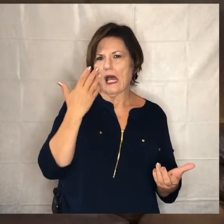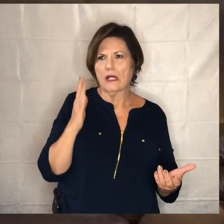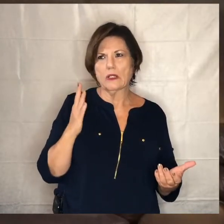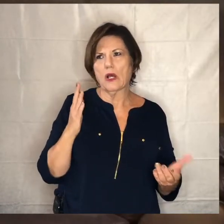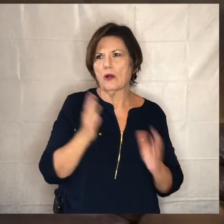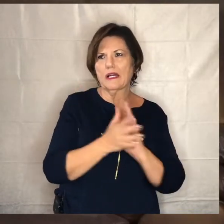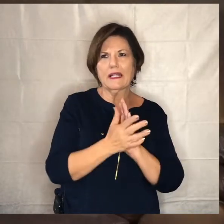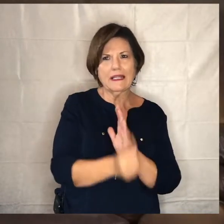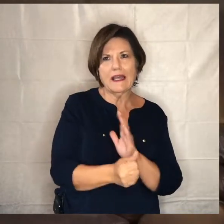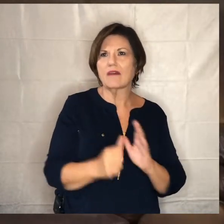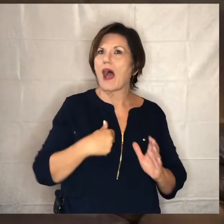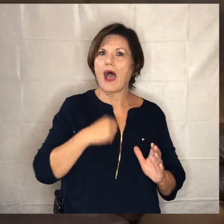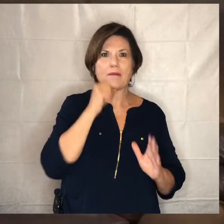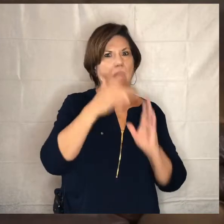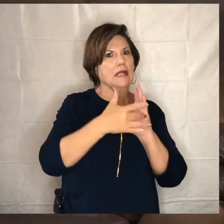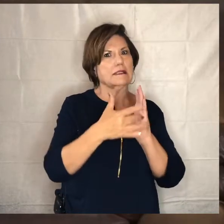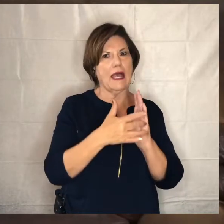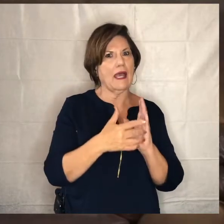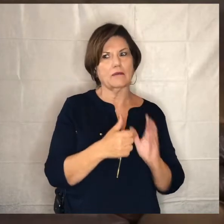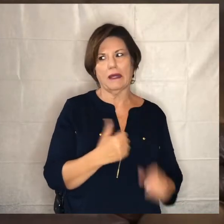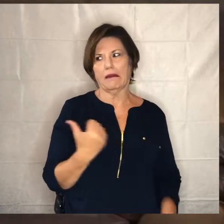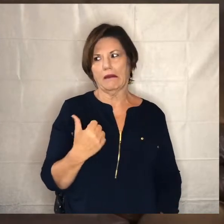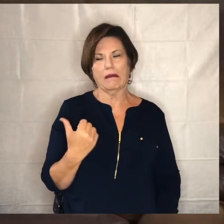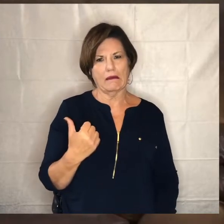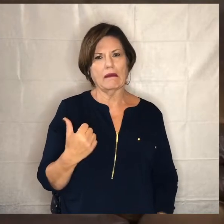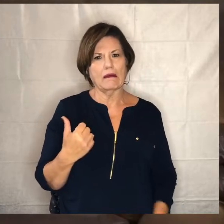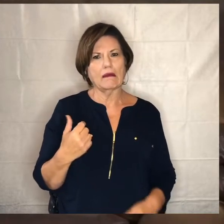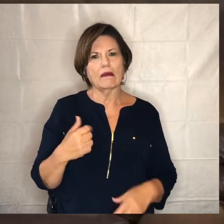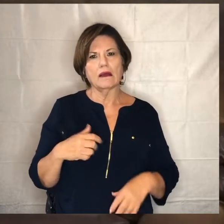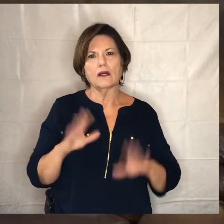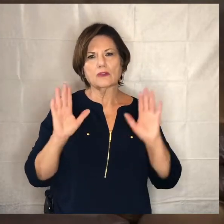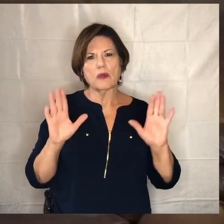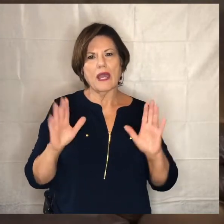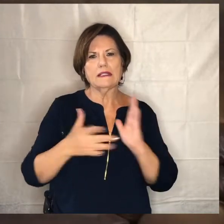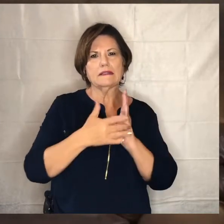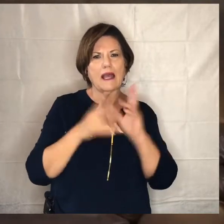how untechy i am but he's a great tech guy and he